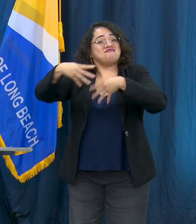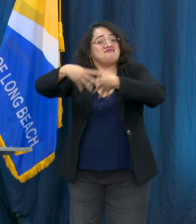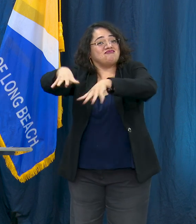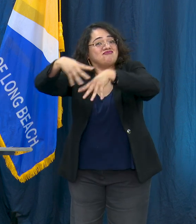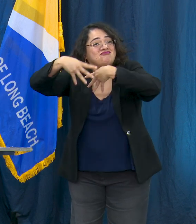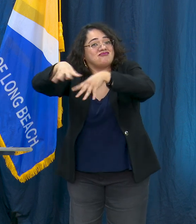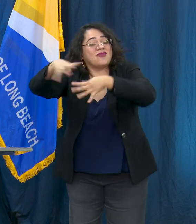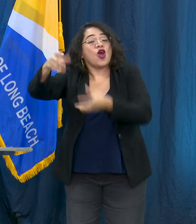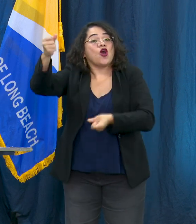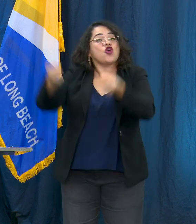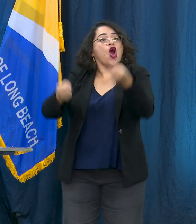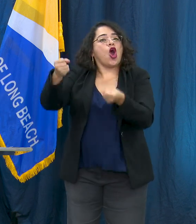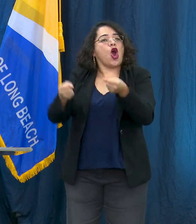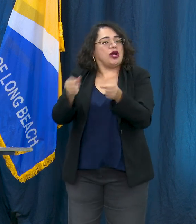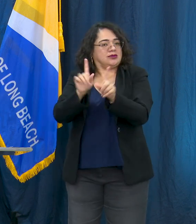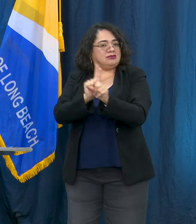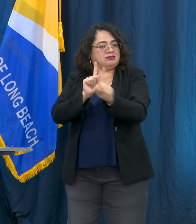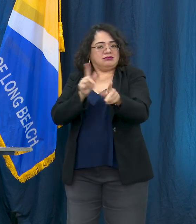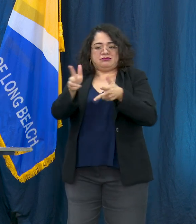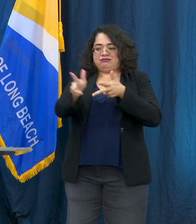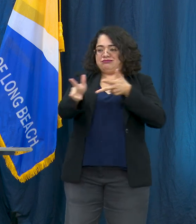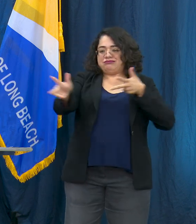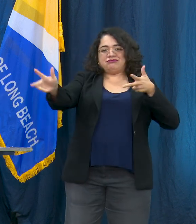want to give you a big shout out and we thank you for staying safe during this